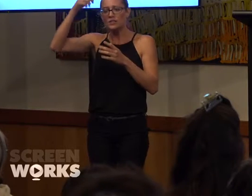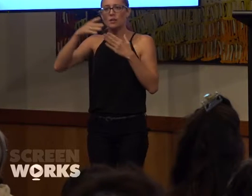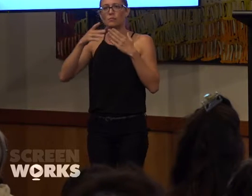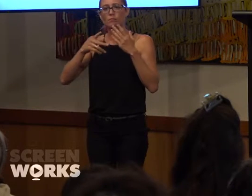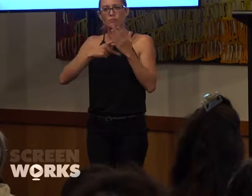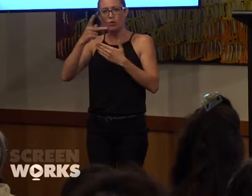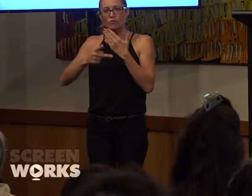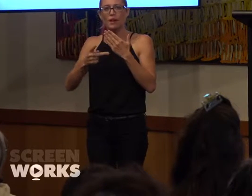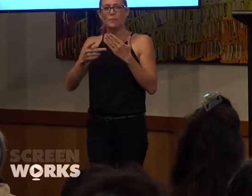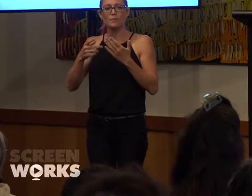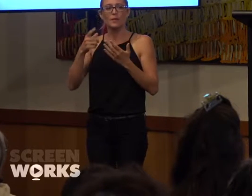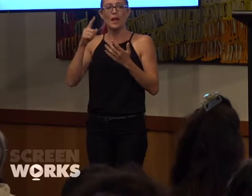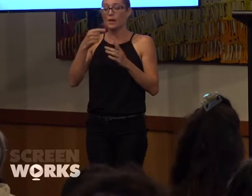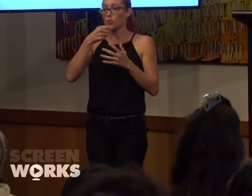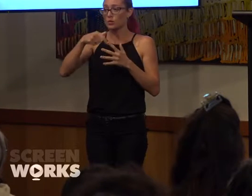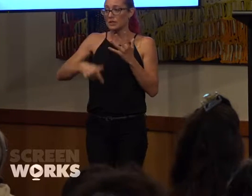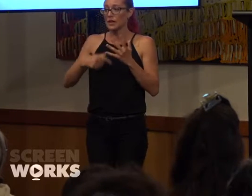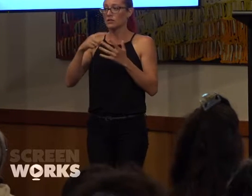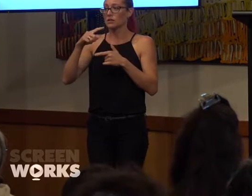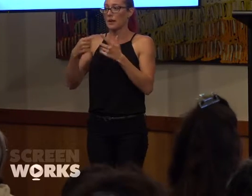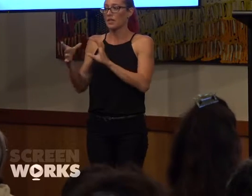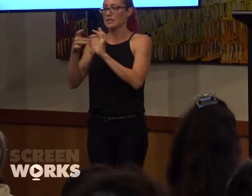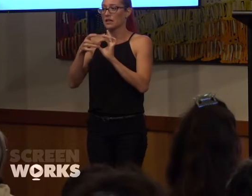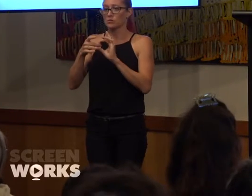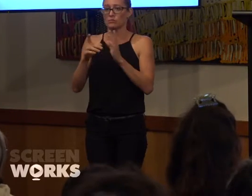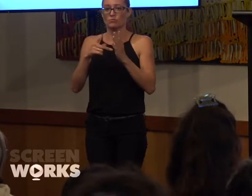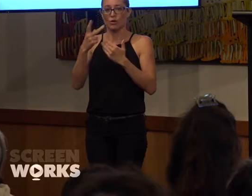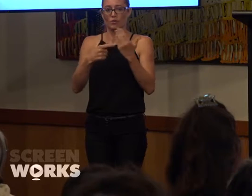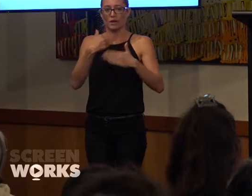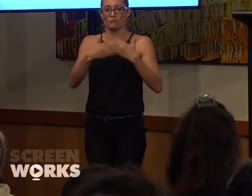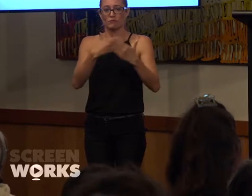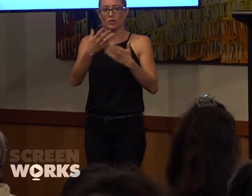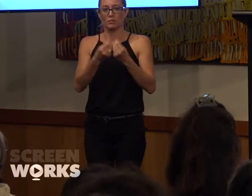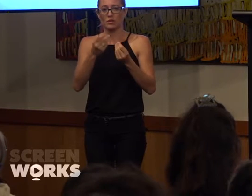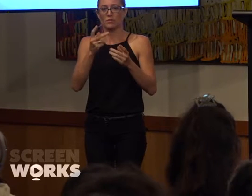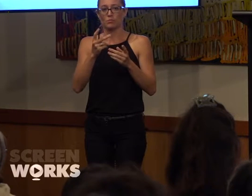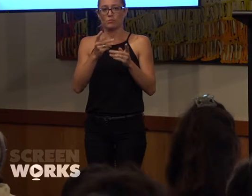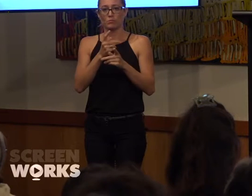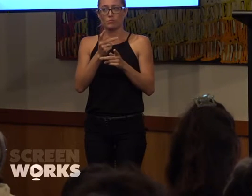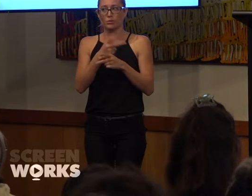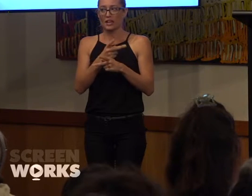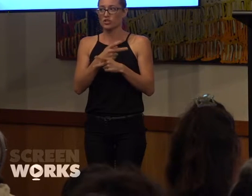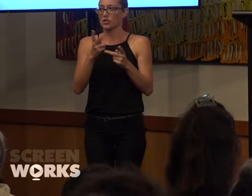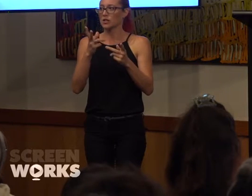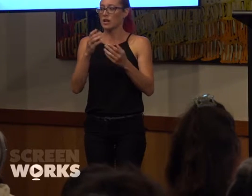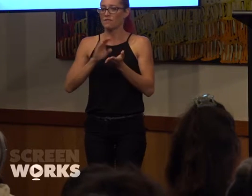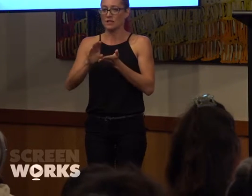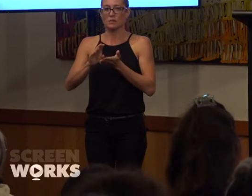go into a little bit more detail about the attachment program that we've got running with the production investment section. So the Australian Directors